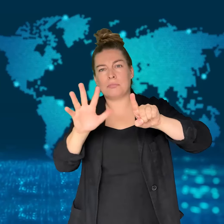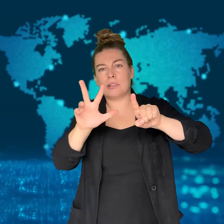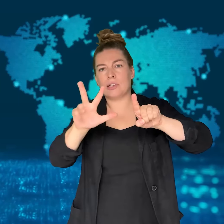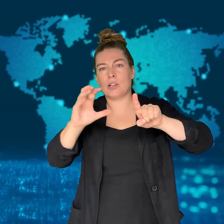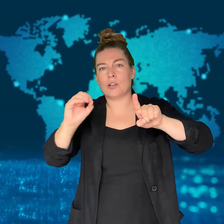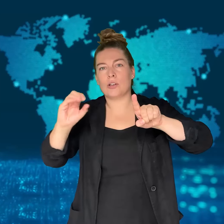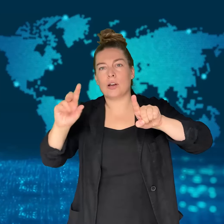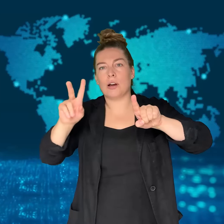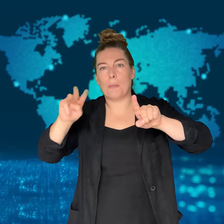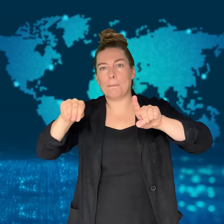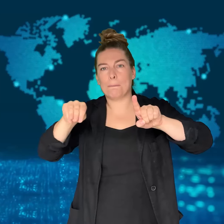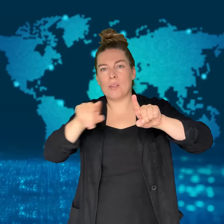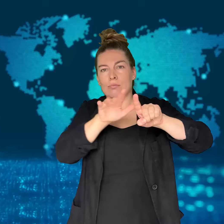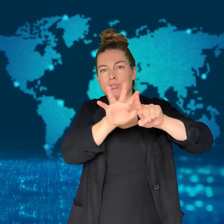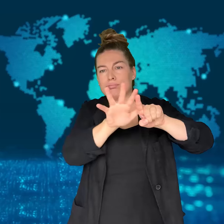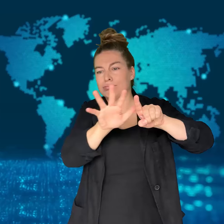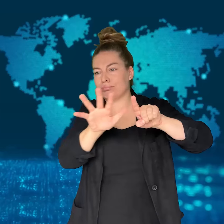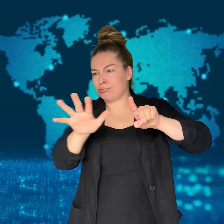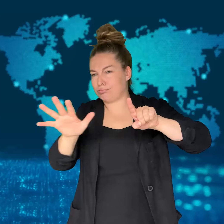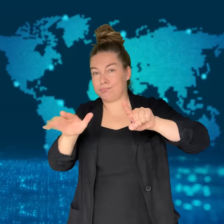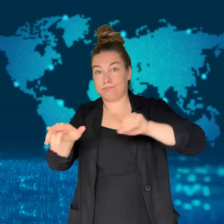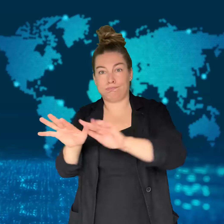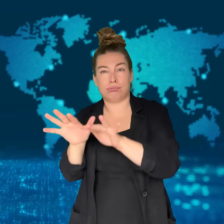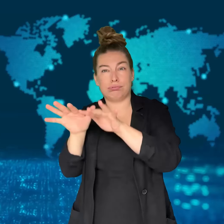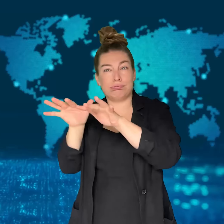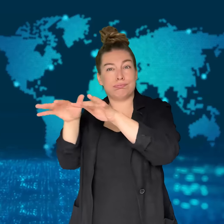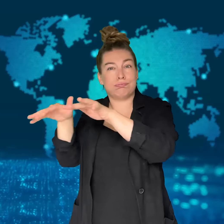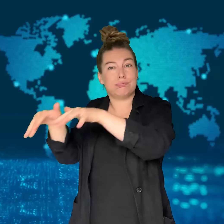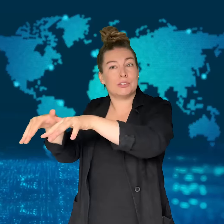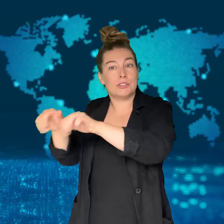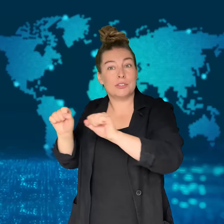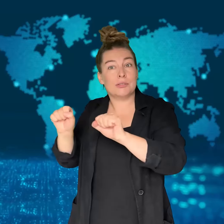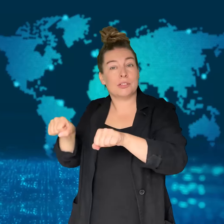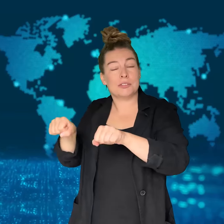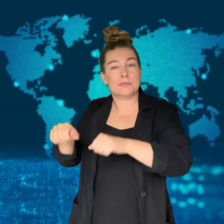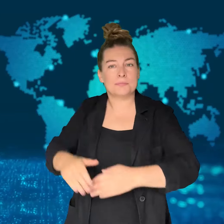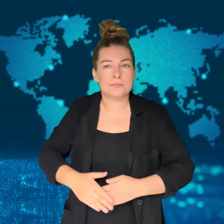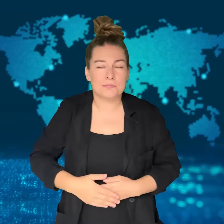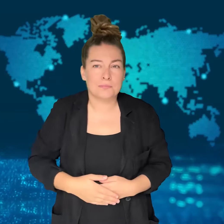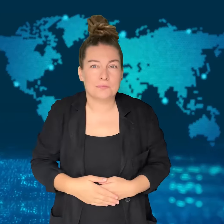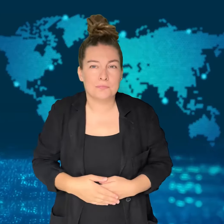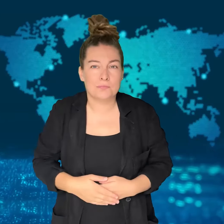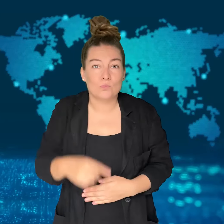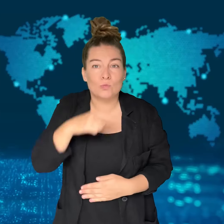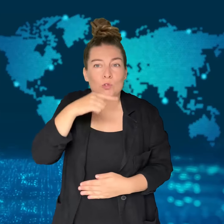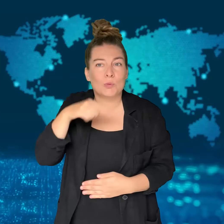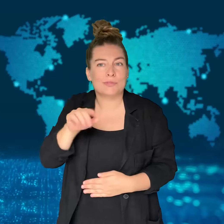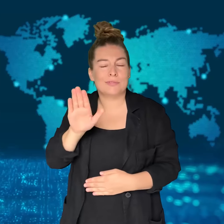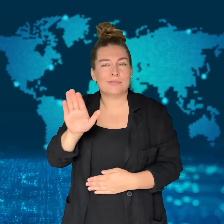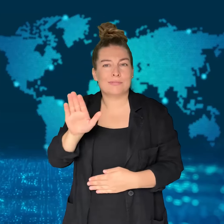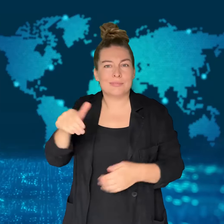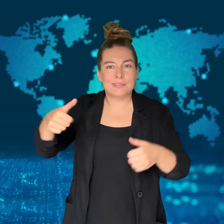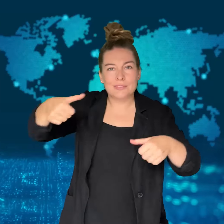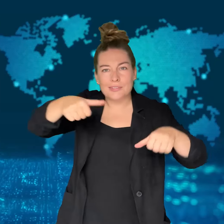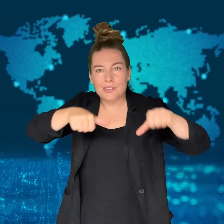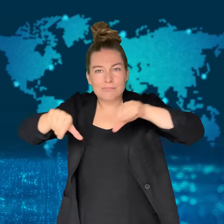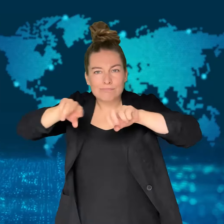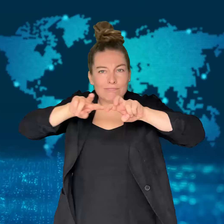Russian scientists are warning of a stronger eruption.